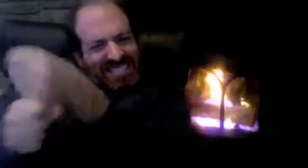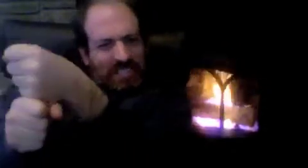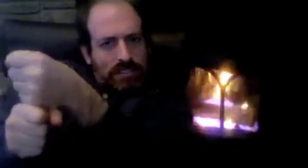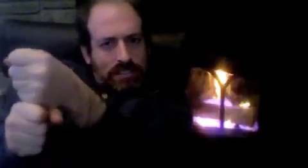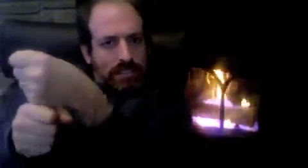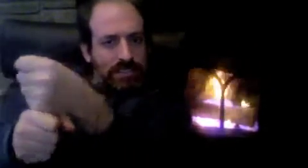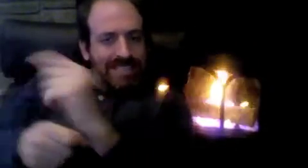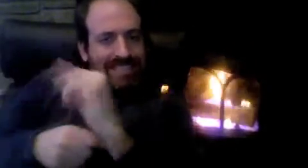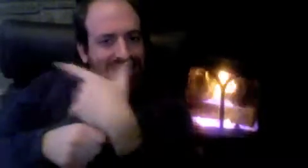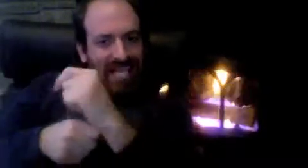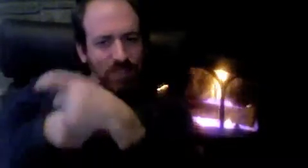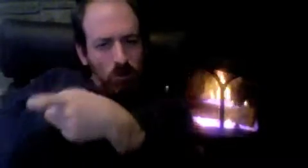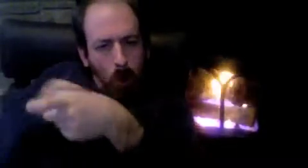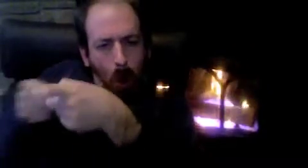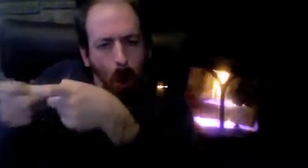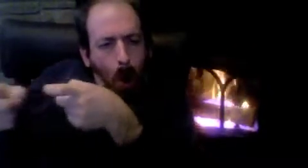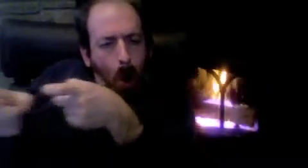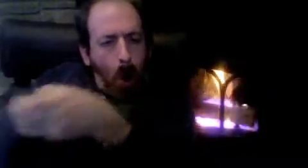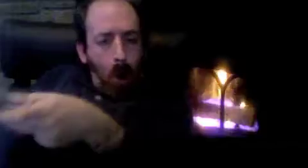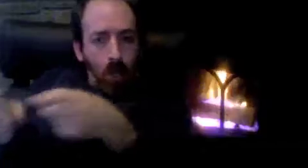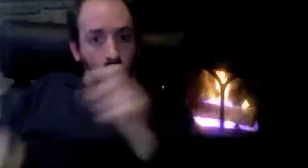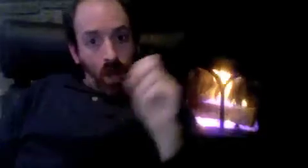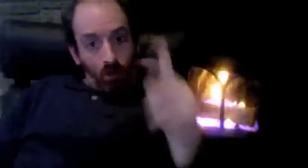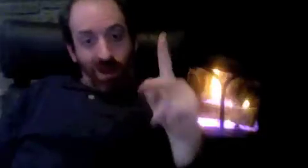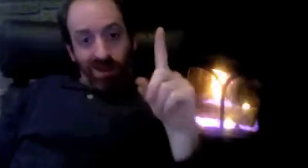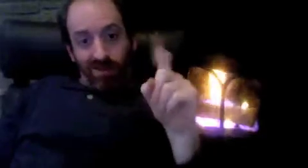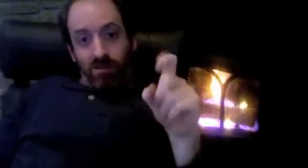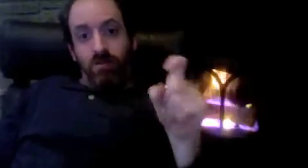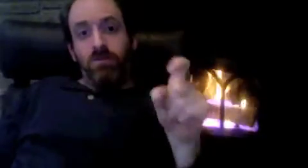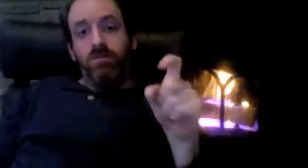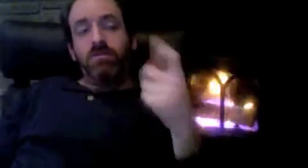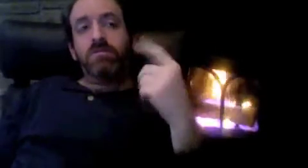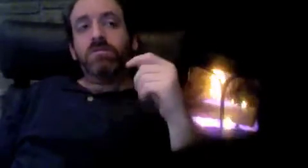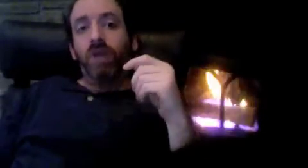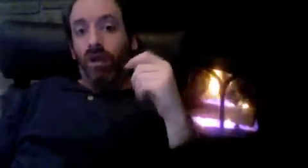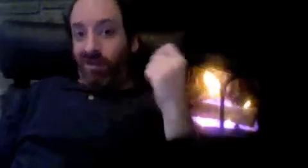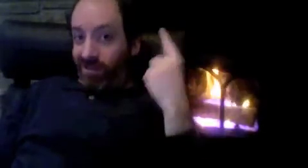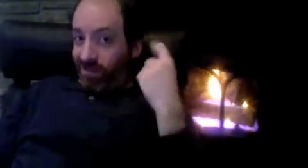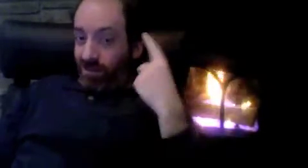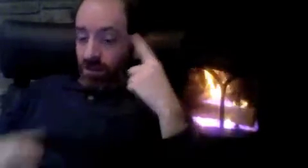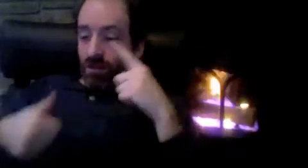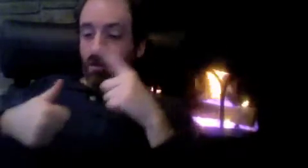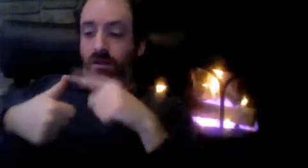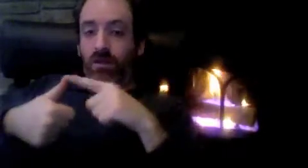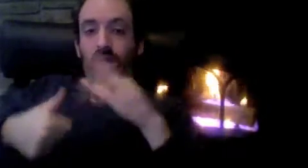Is it okay for them to tighten up their control onto VRS companies? Is it okay with you?